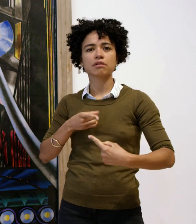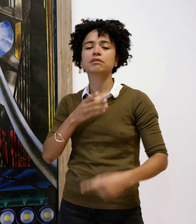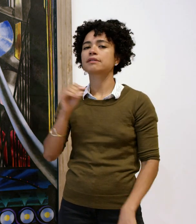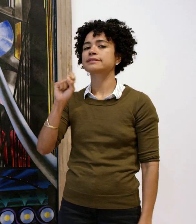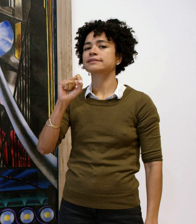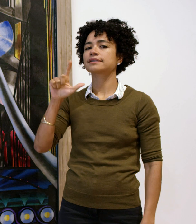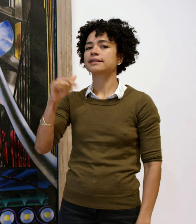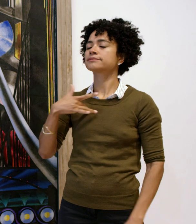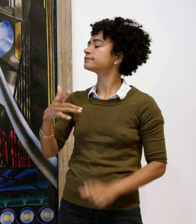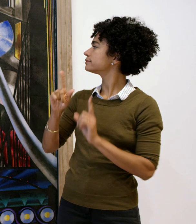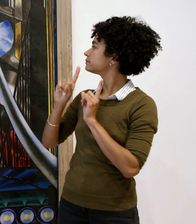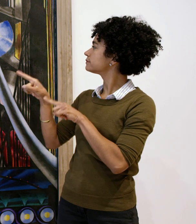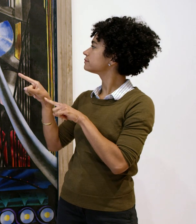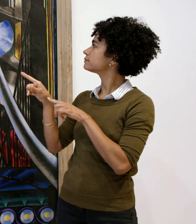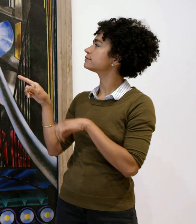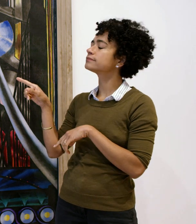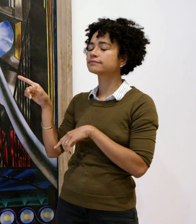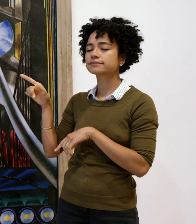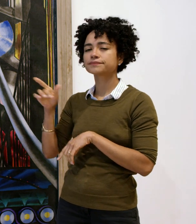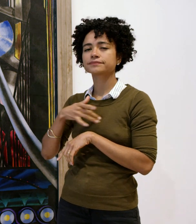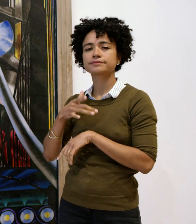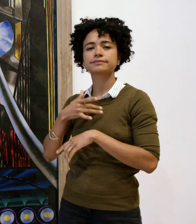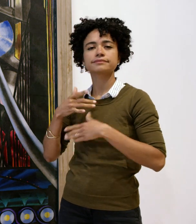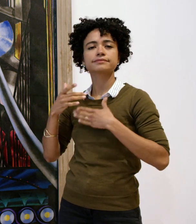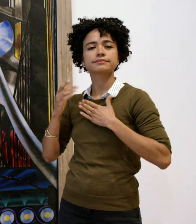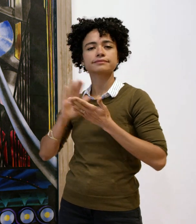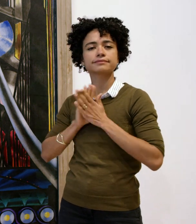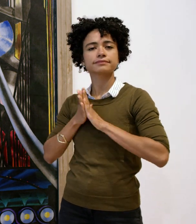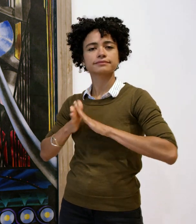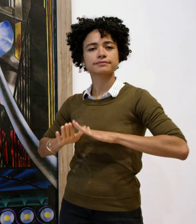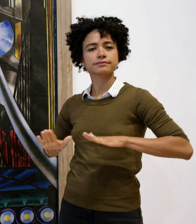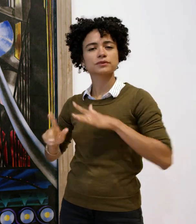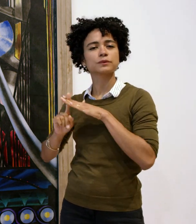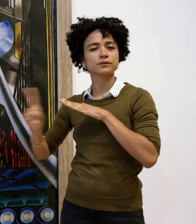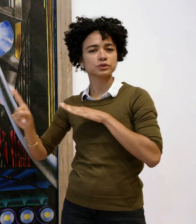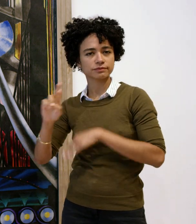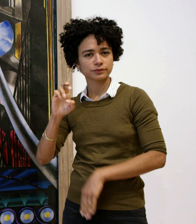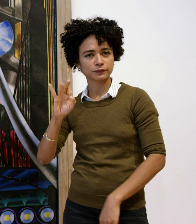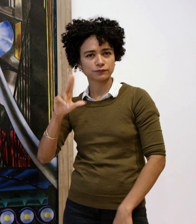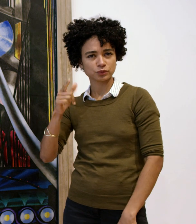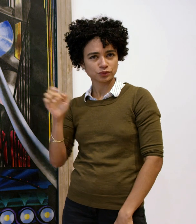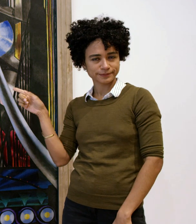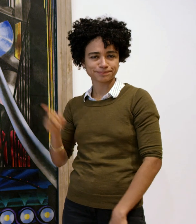Stella would visit the Brooklyn Bridge to feel a sense of peace and refuge.